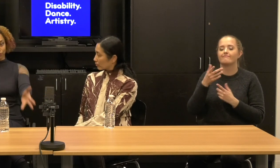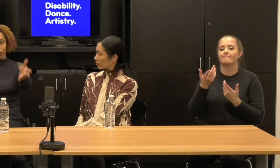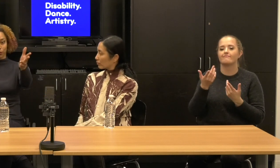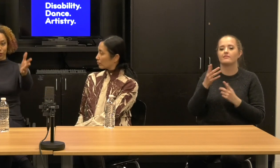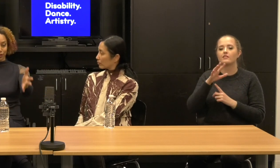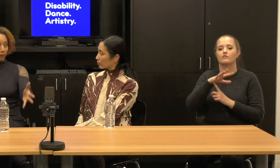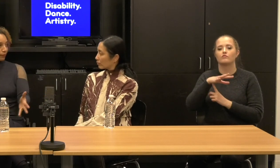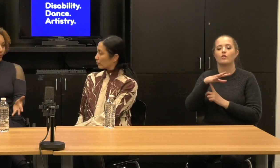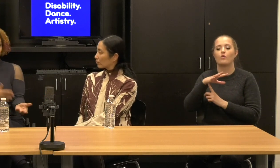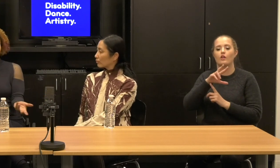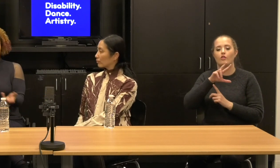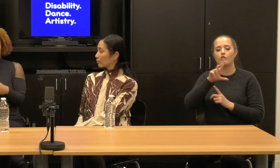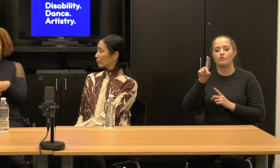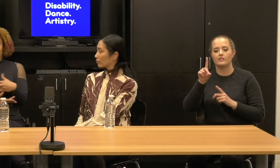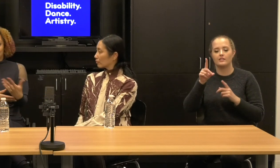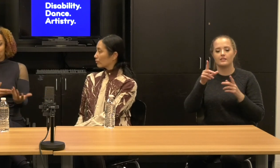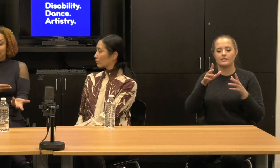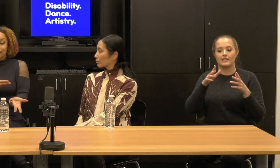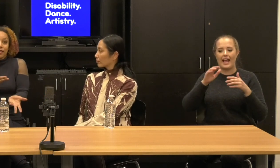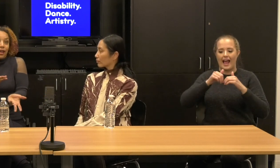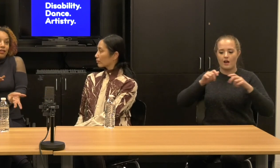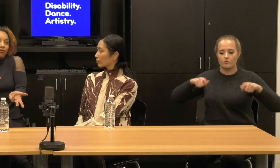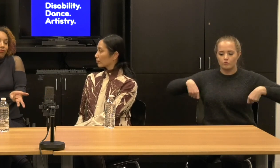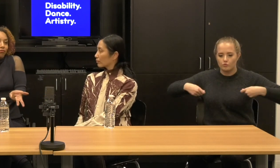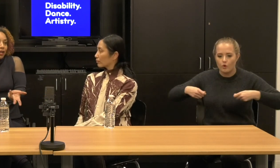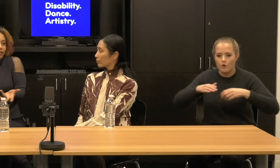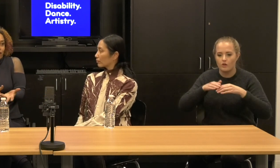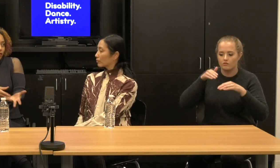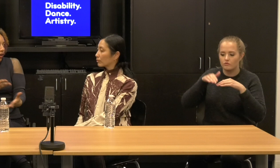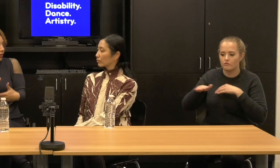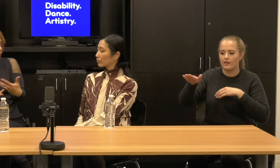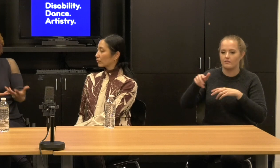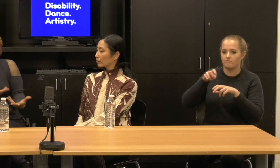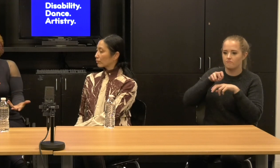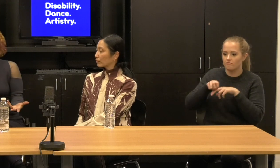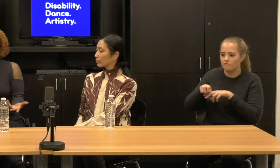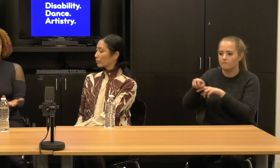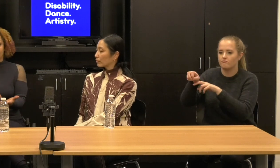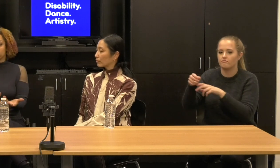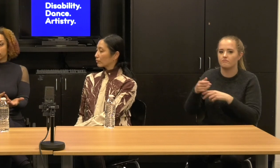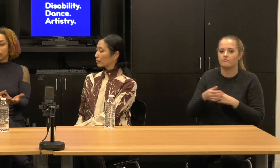to roll on the ramp. And then we, , we asked other questions about sound.